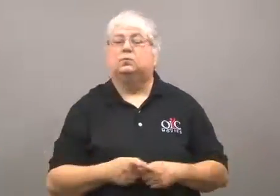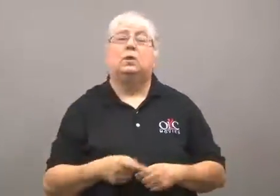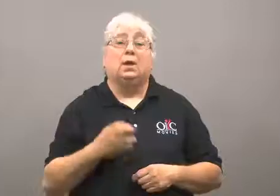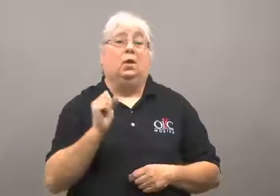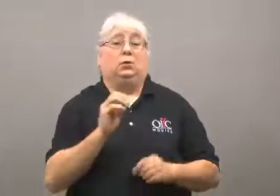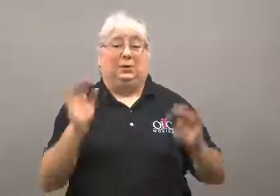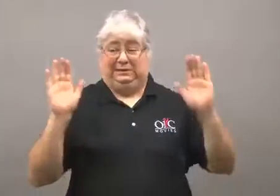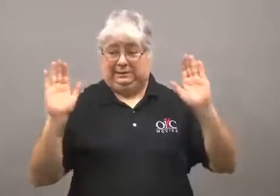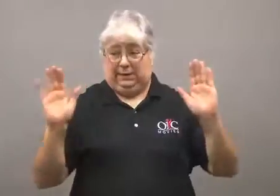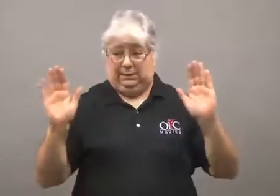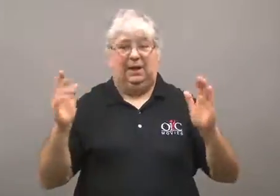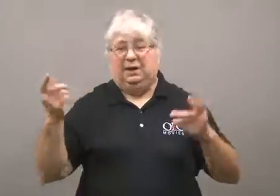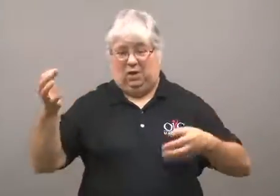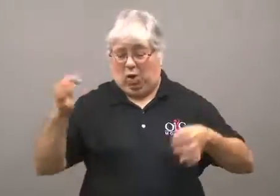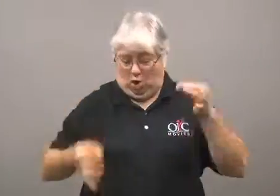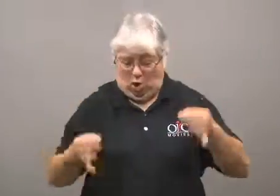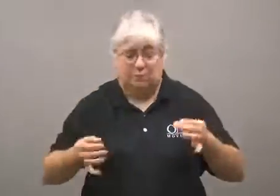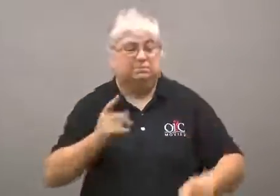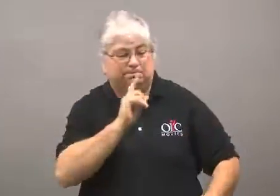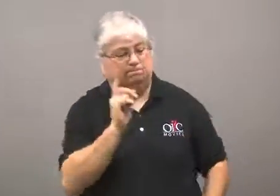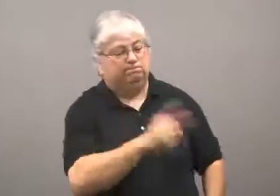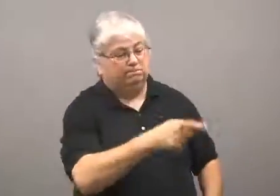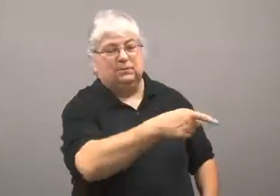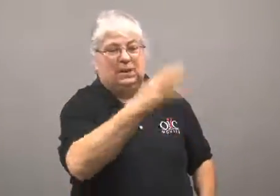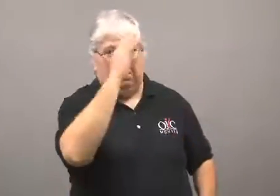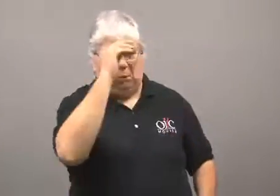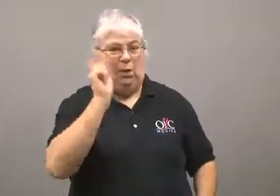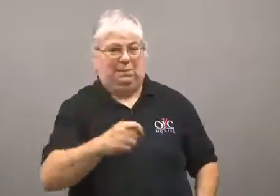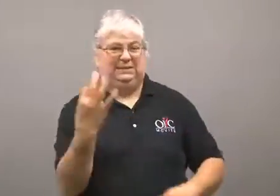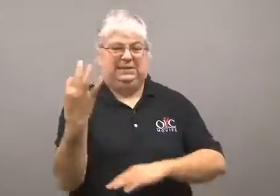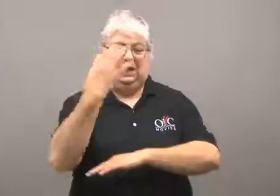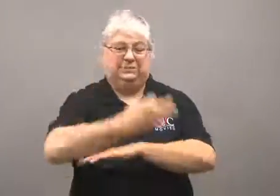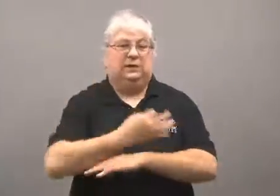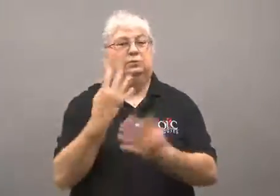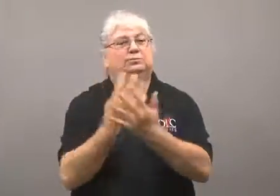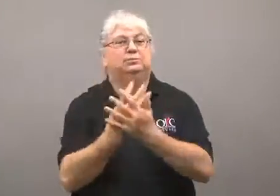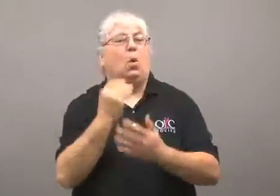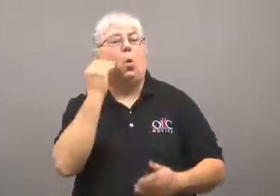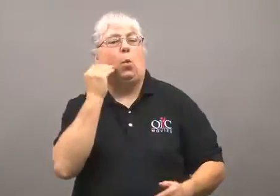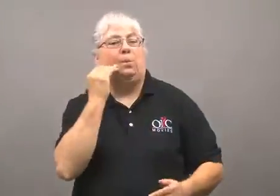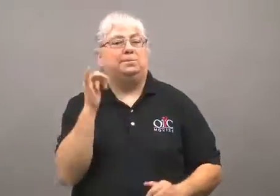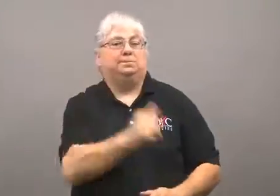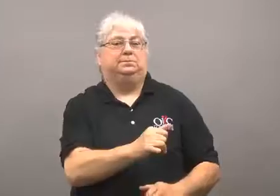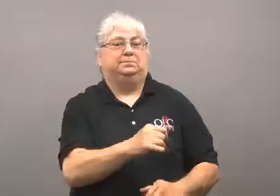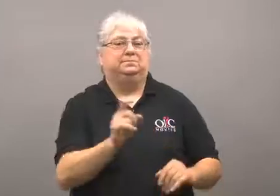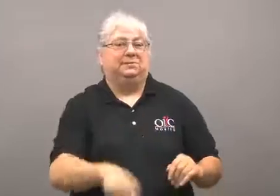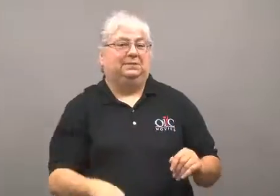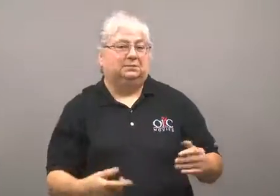He was sentenced to 9 days of house arrest on Sunday.